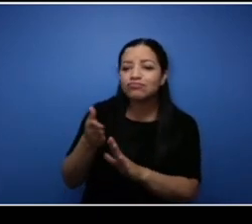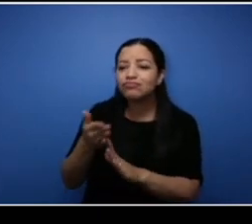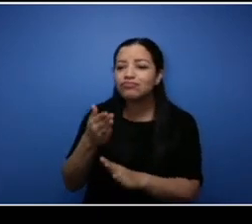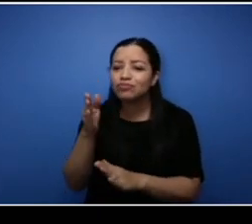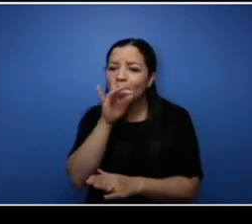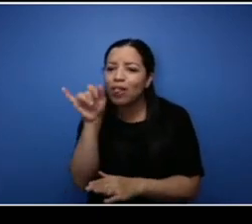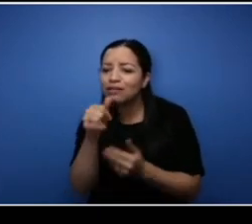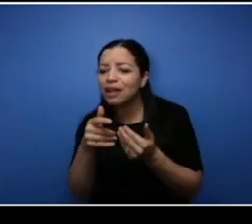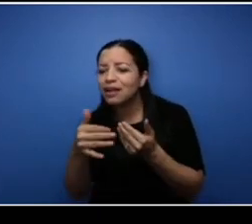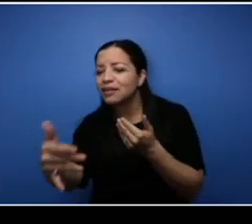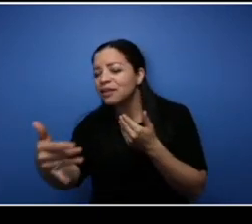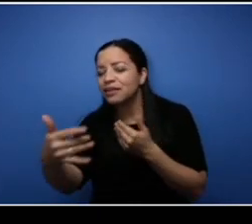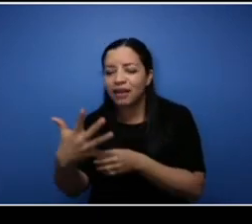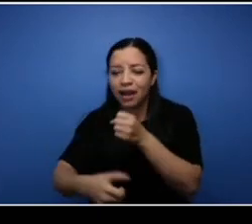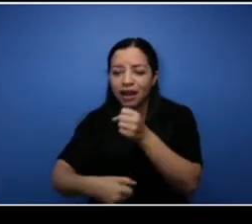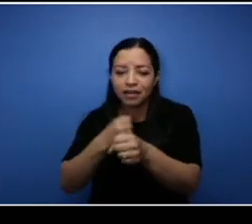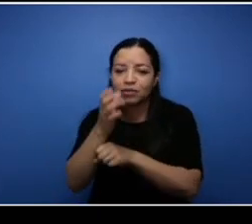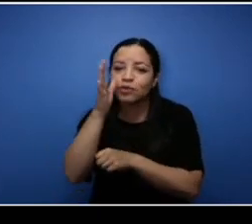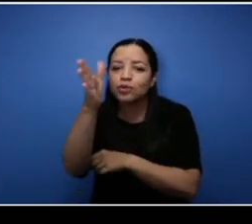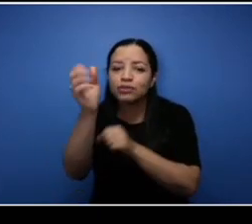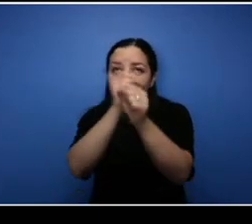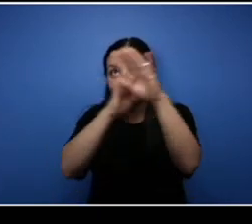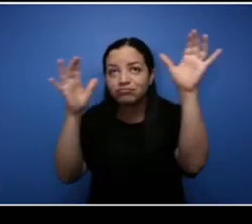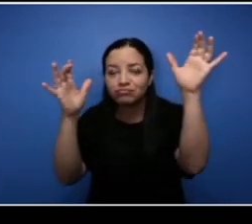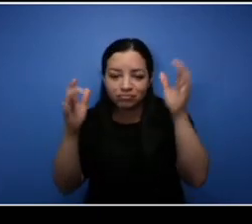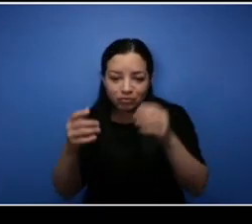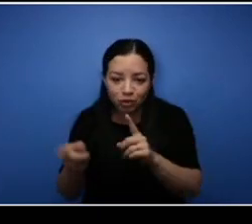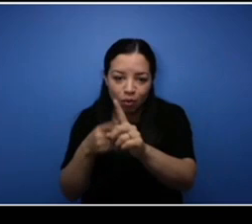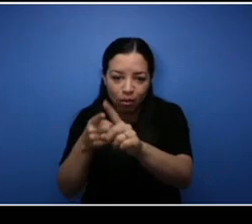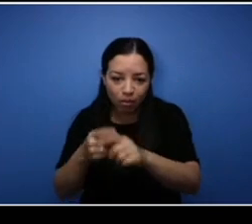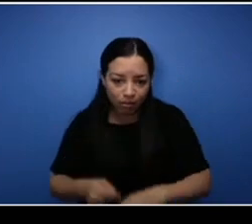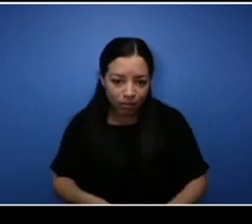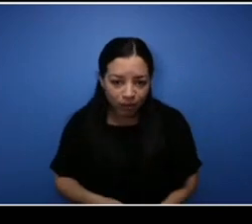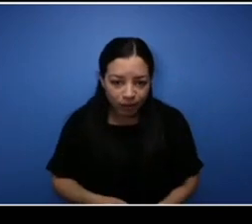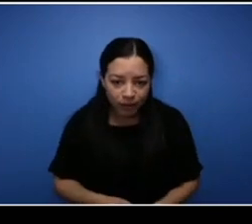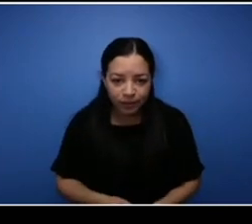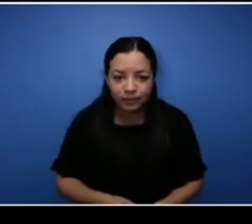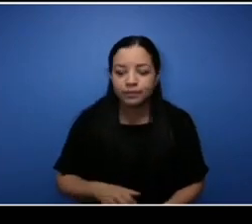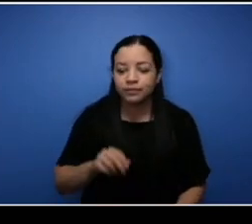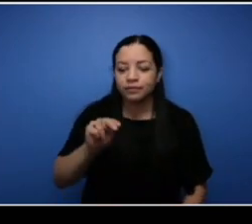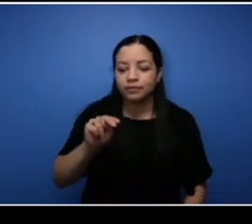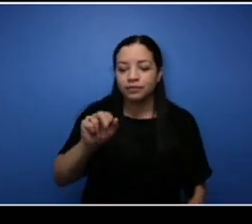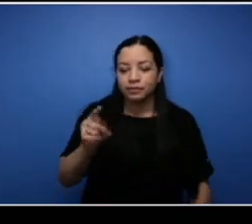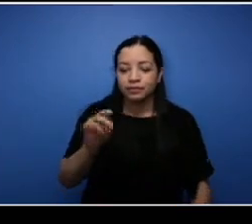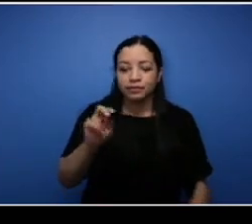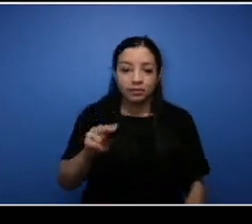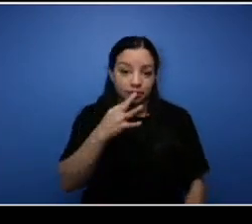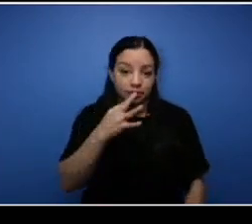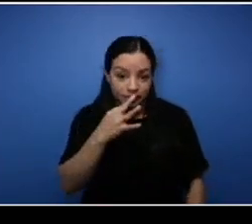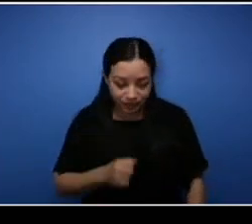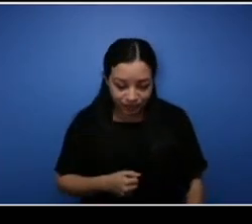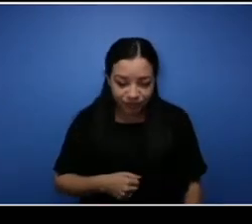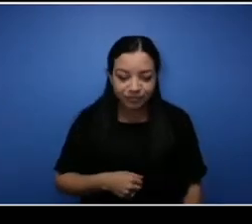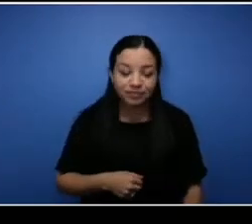businesses in the next five years? Ultimately I'd like to see, and this is more for Simon